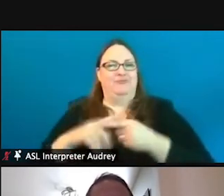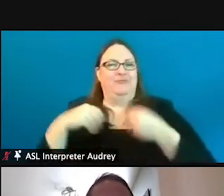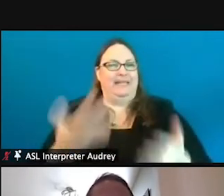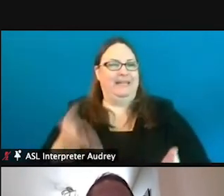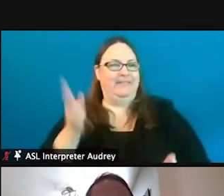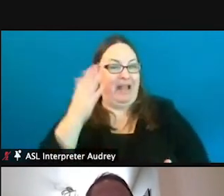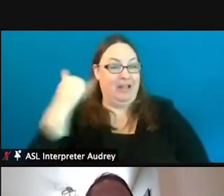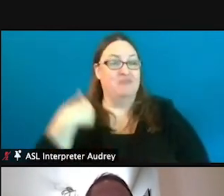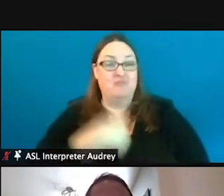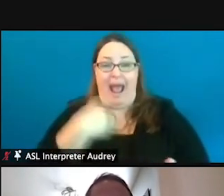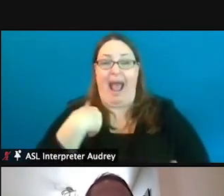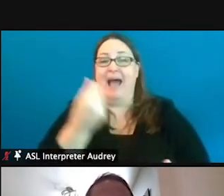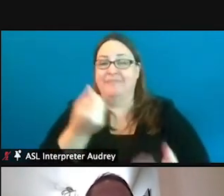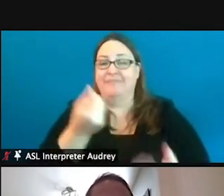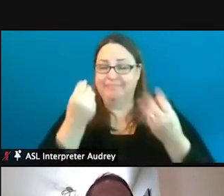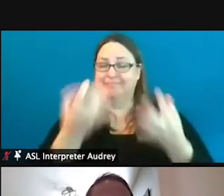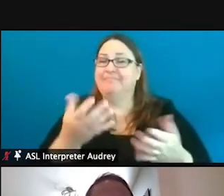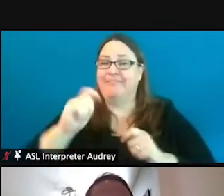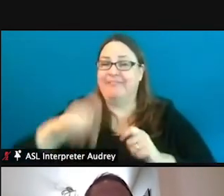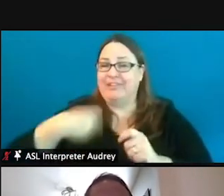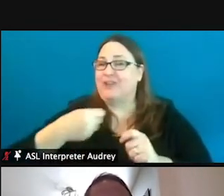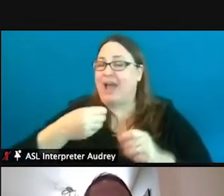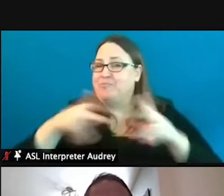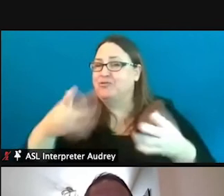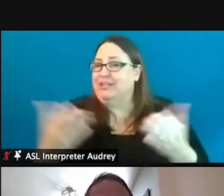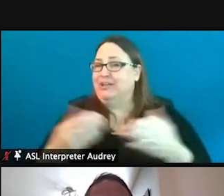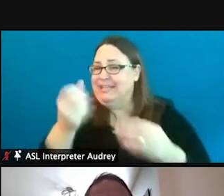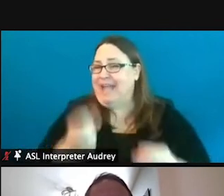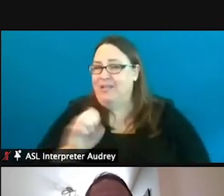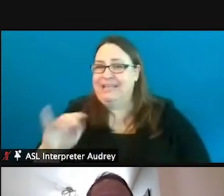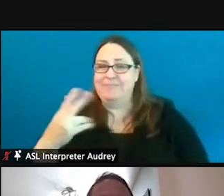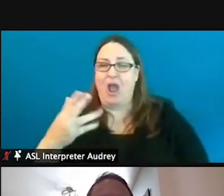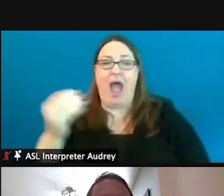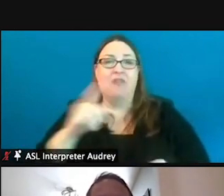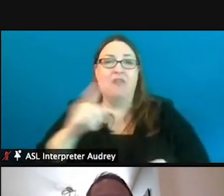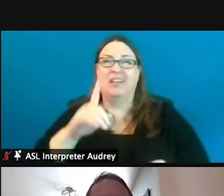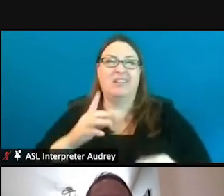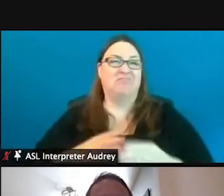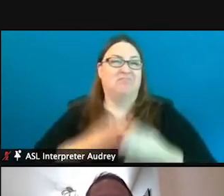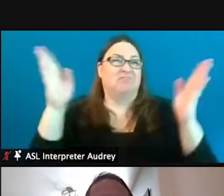do have quite a few fishing opportunities in southeast Michigan, and you know, pretty much across the state.